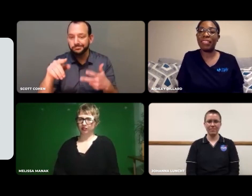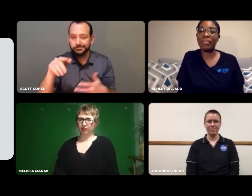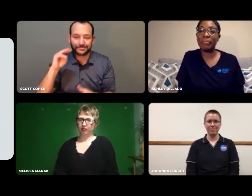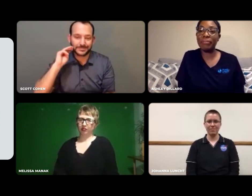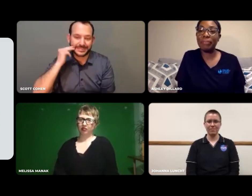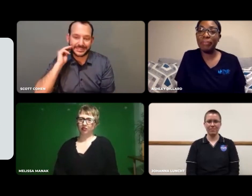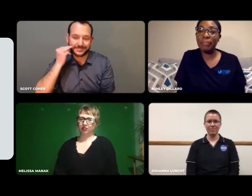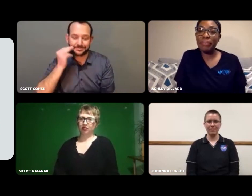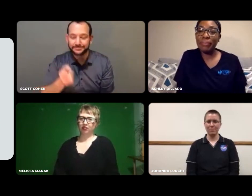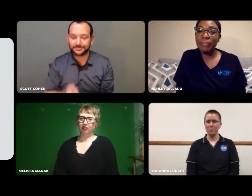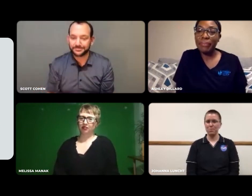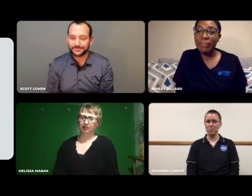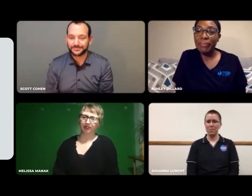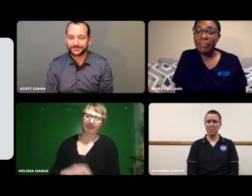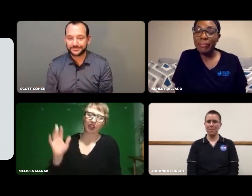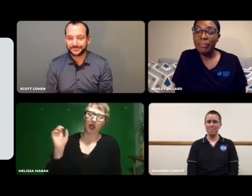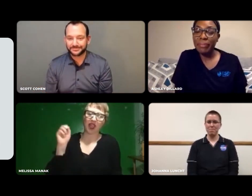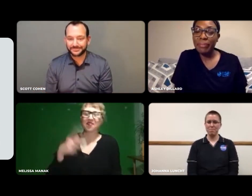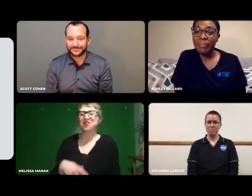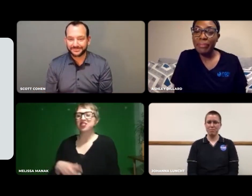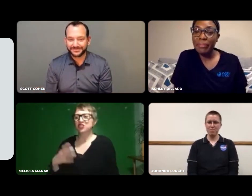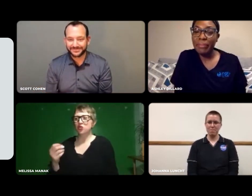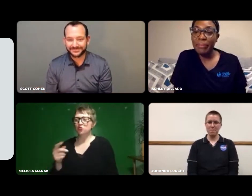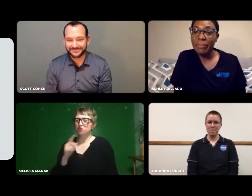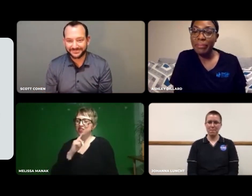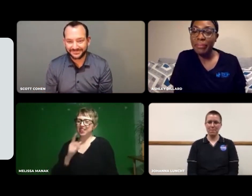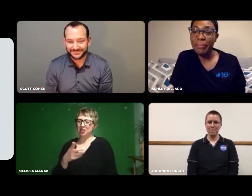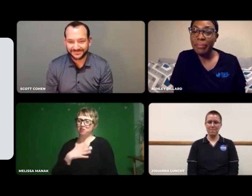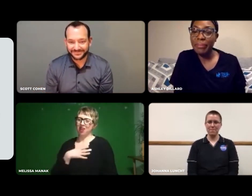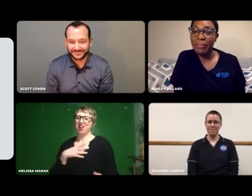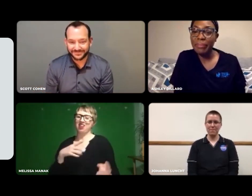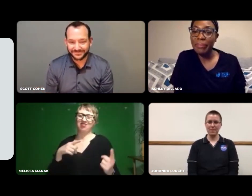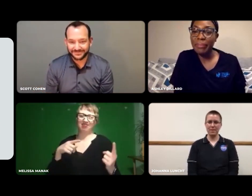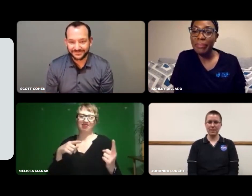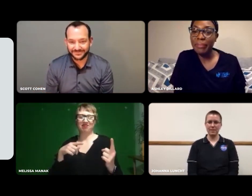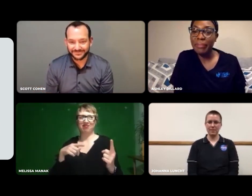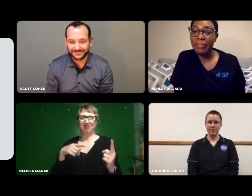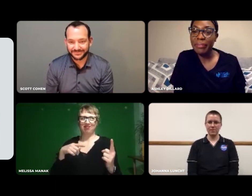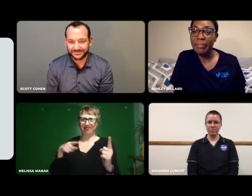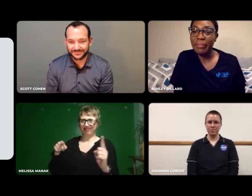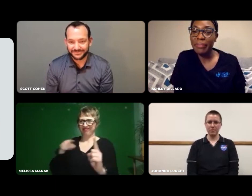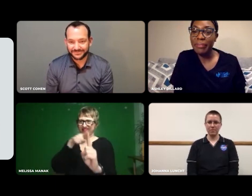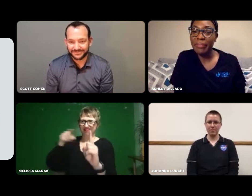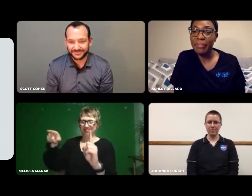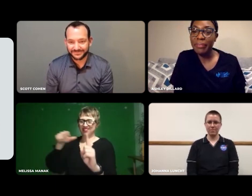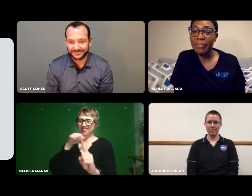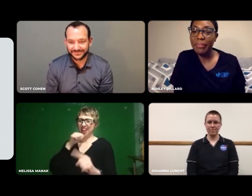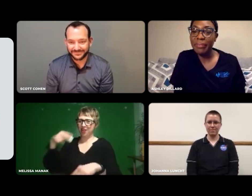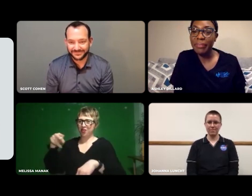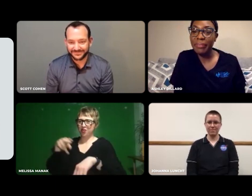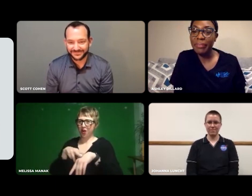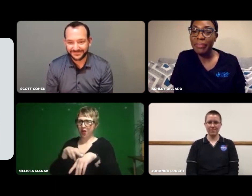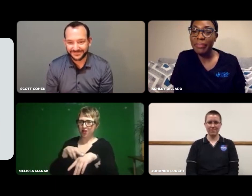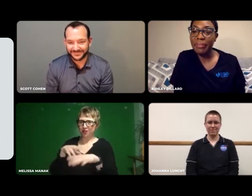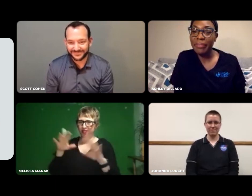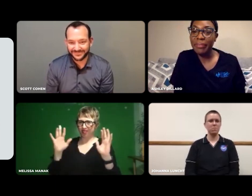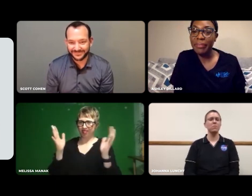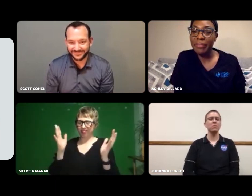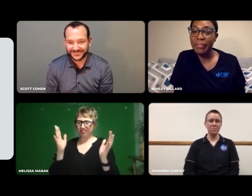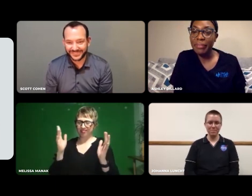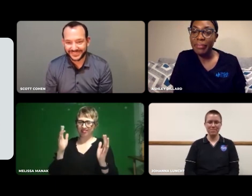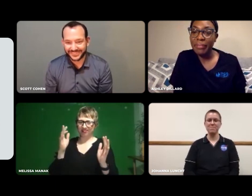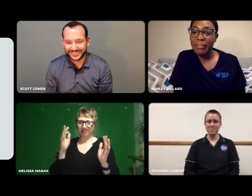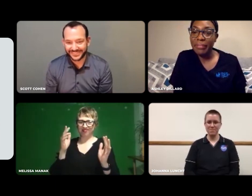Well, I'd say my journey wasn't a typical one.